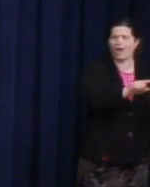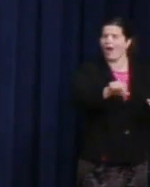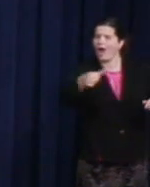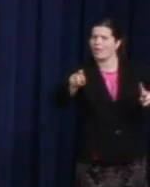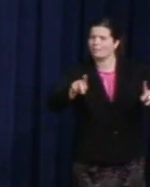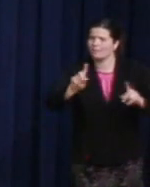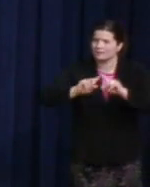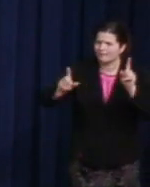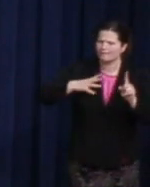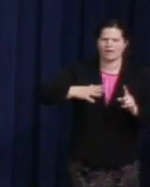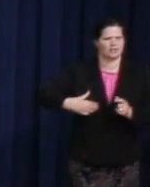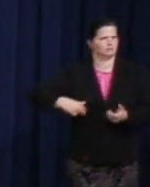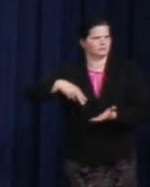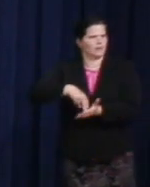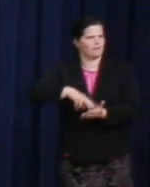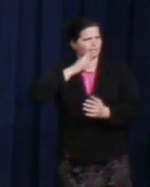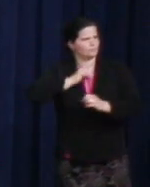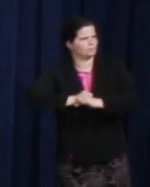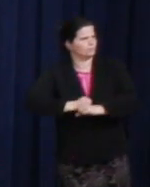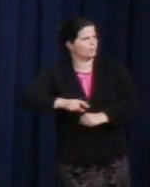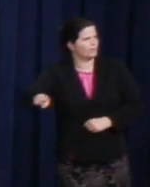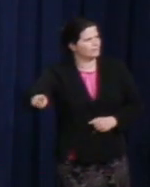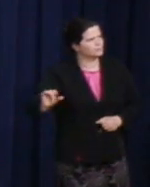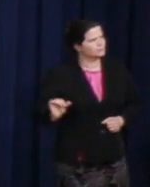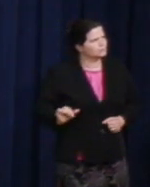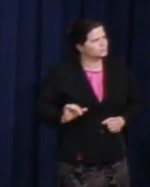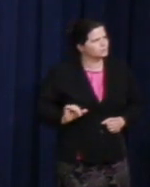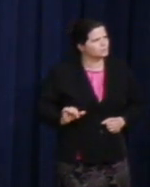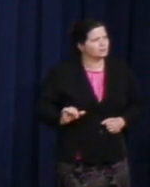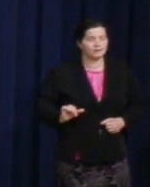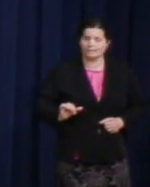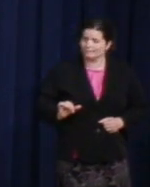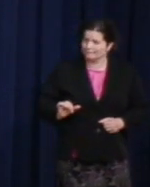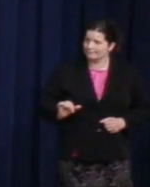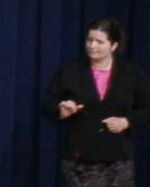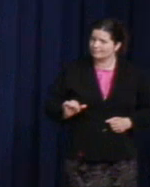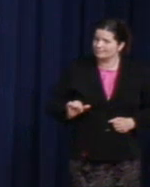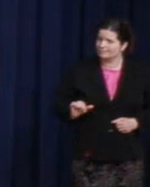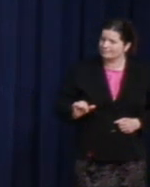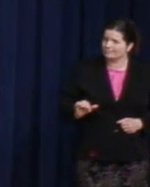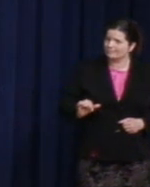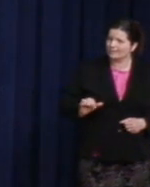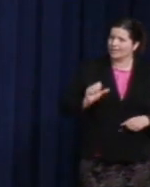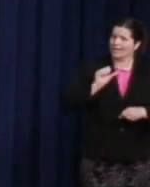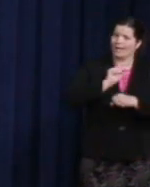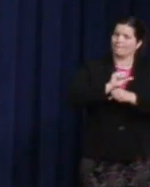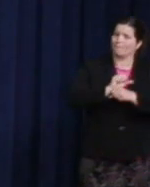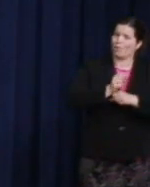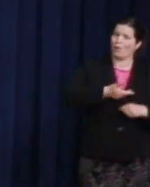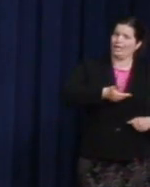Employees who still have to make that challenging decision whether they're going to be out at work and be authentic.